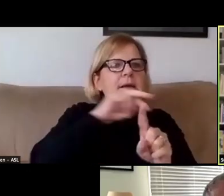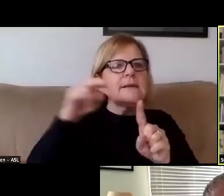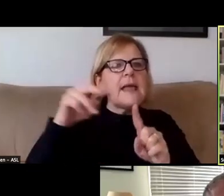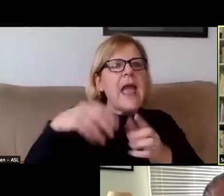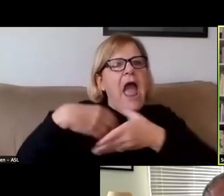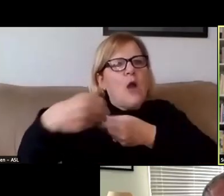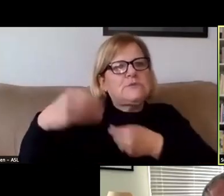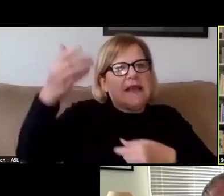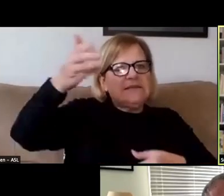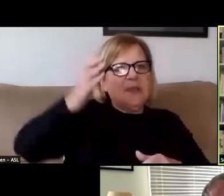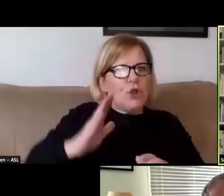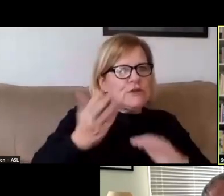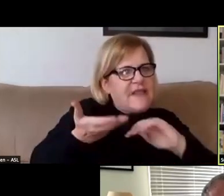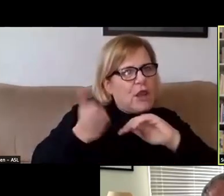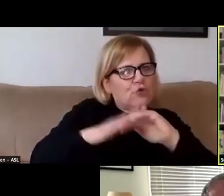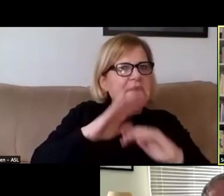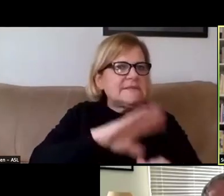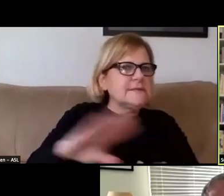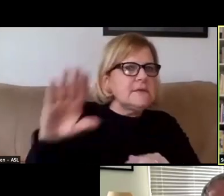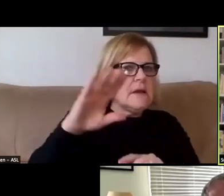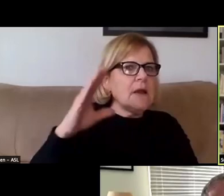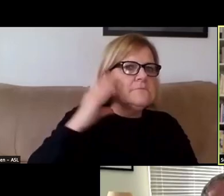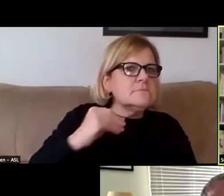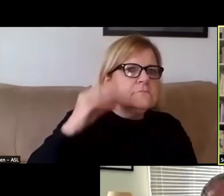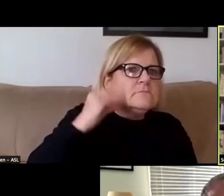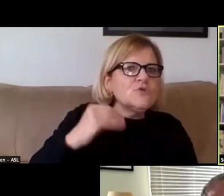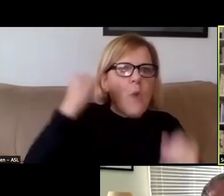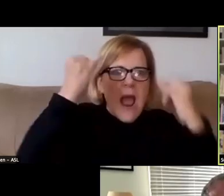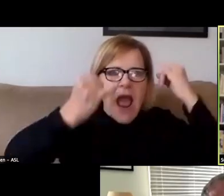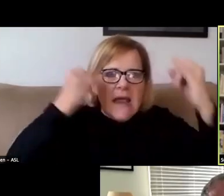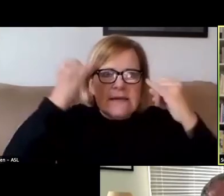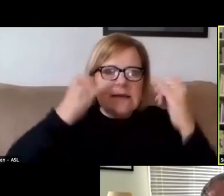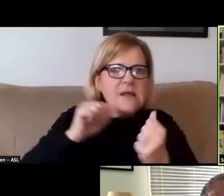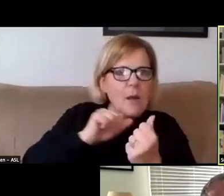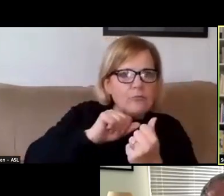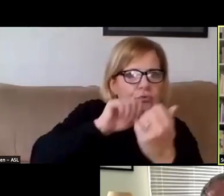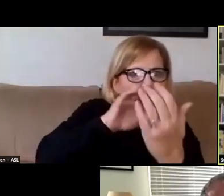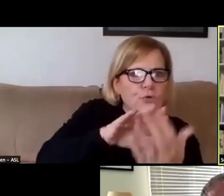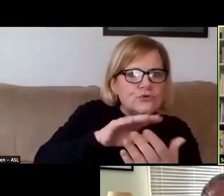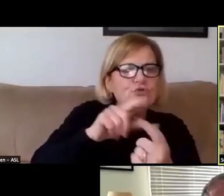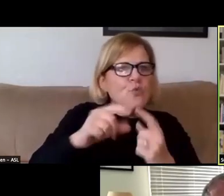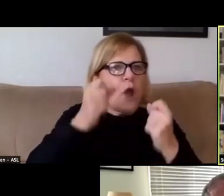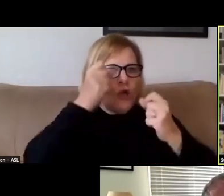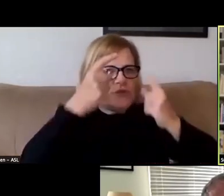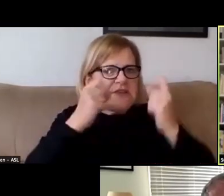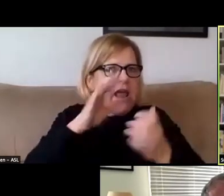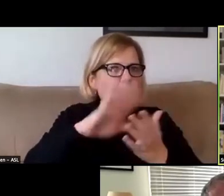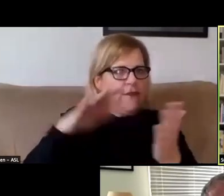which increases students' exposure to ideas and approaches to understanding what they're studying,